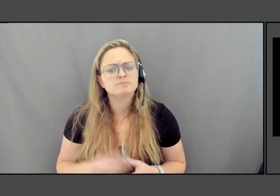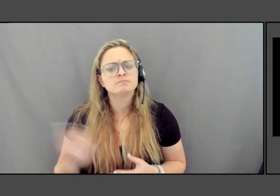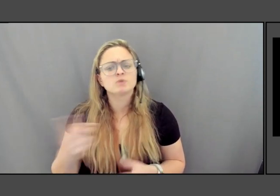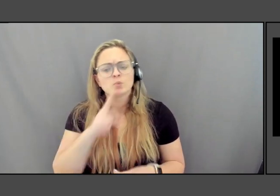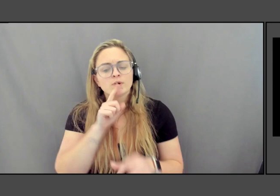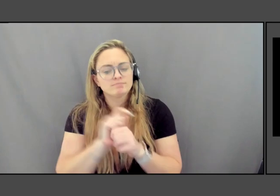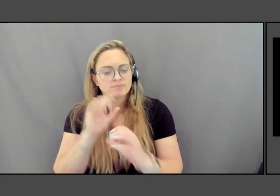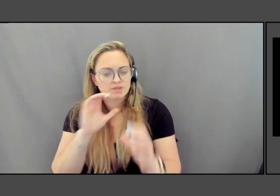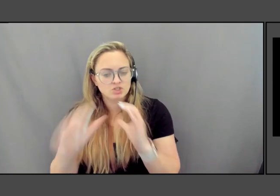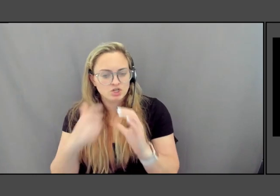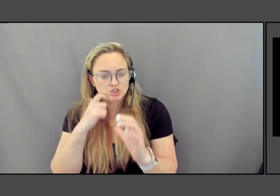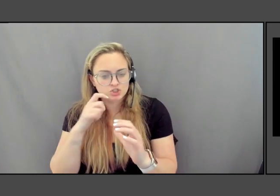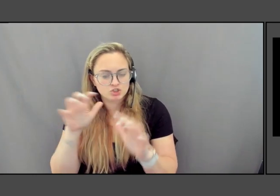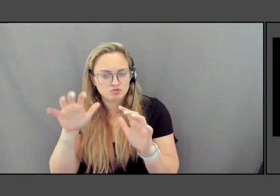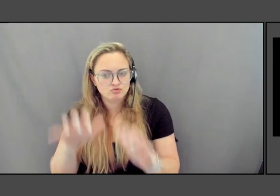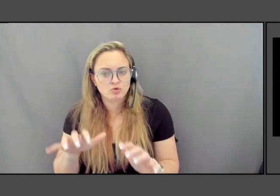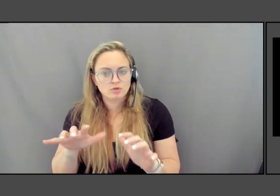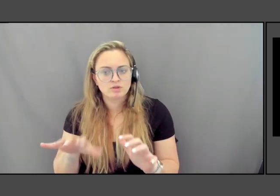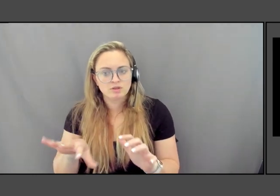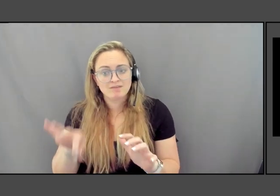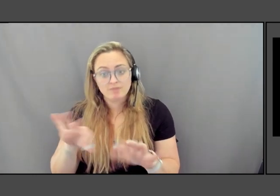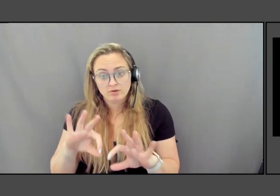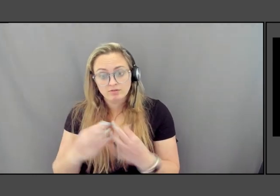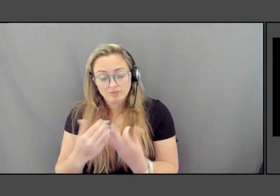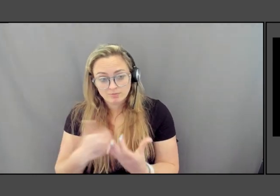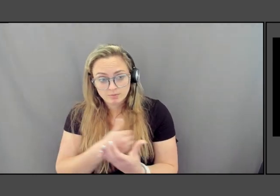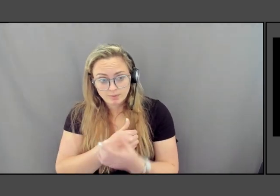that they found a family member at this at this memorial.